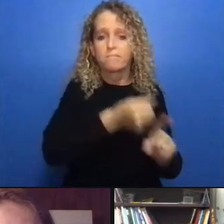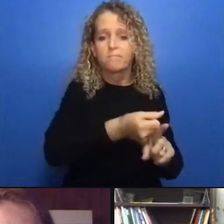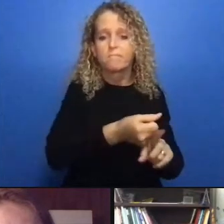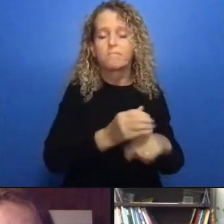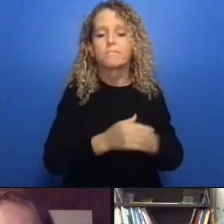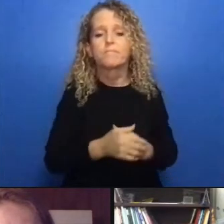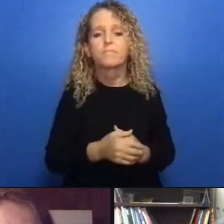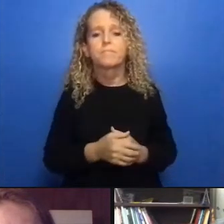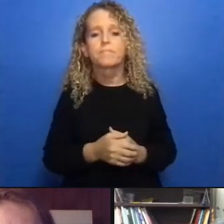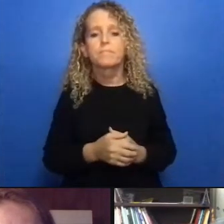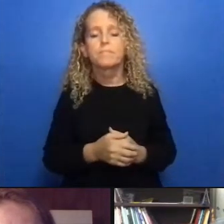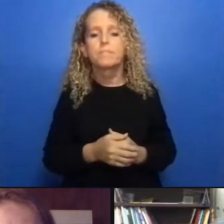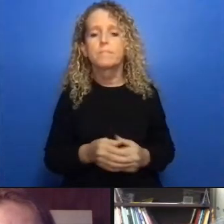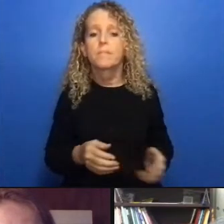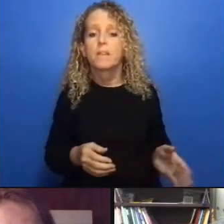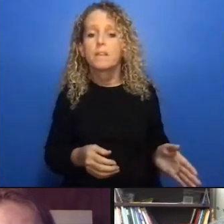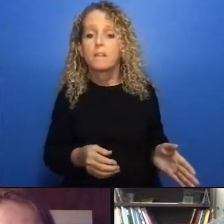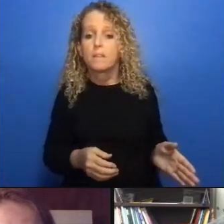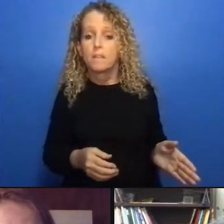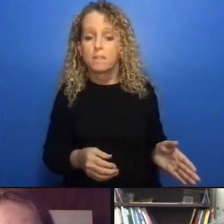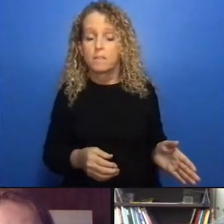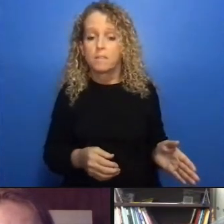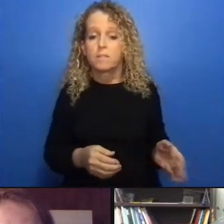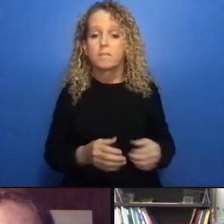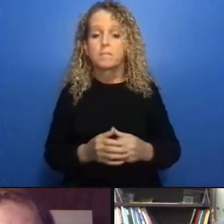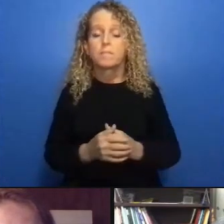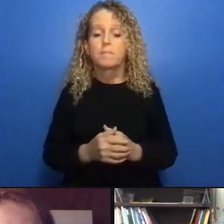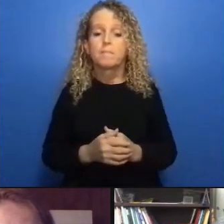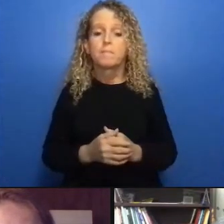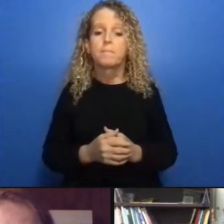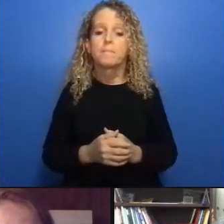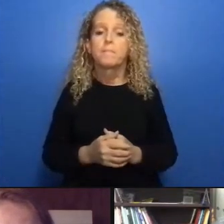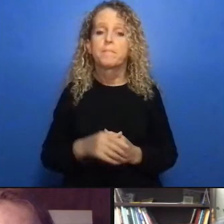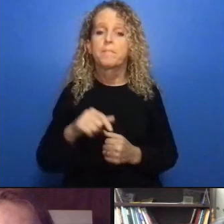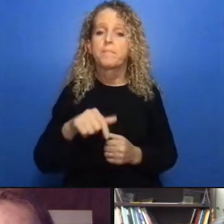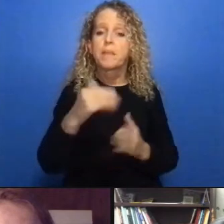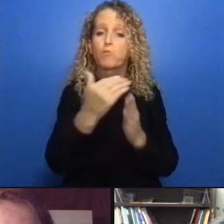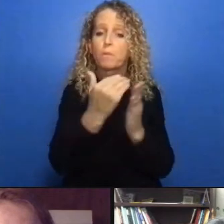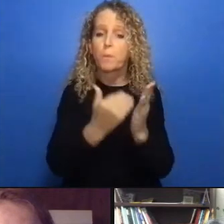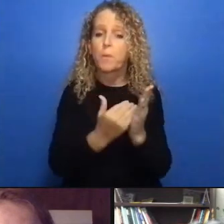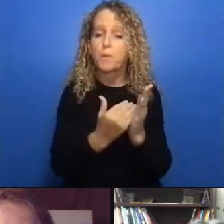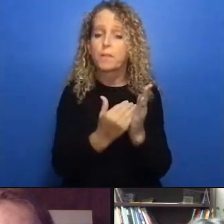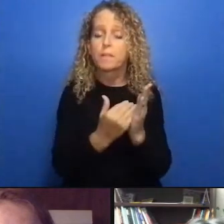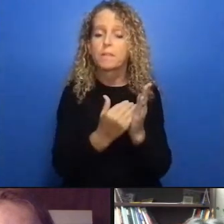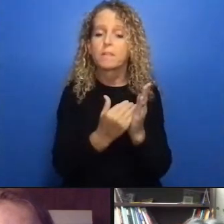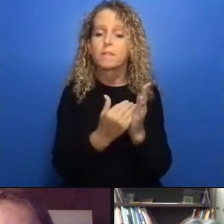choosing alternatives to incarceration using the relative success of reduced incarceration